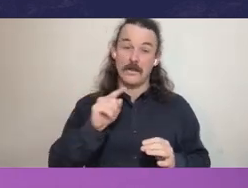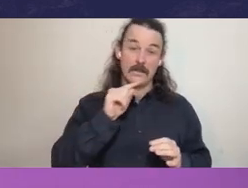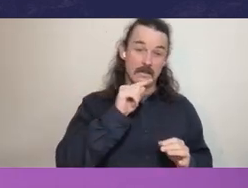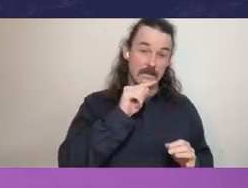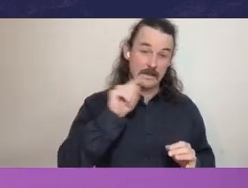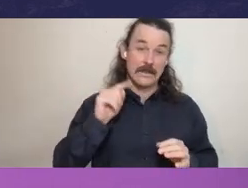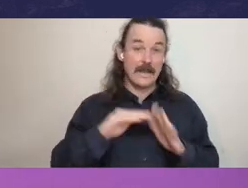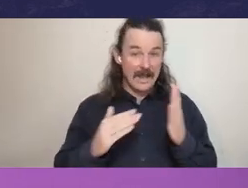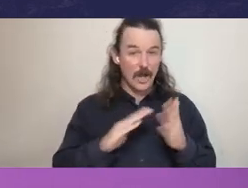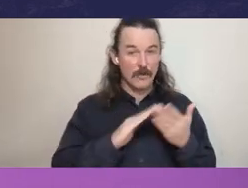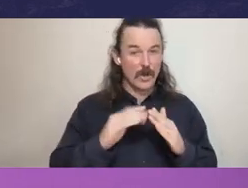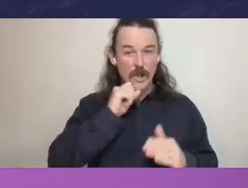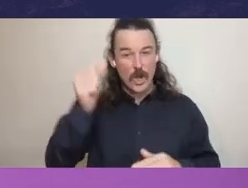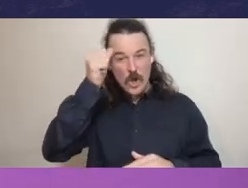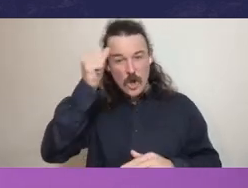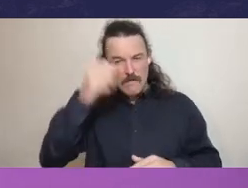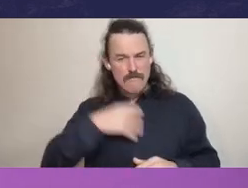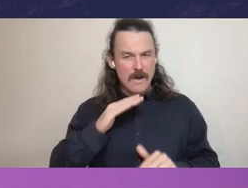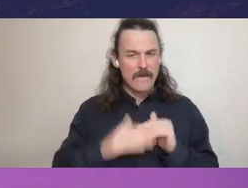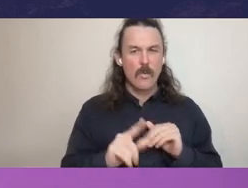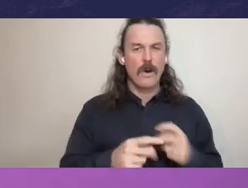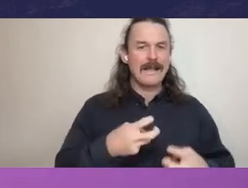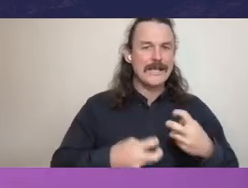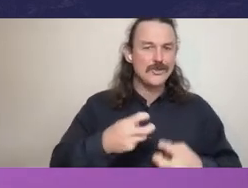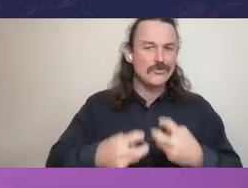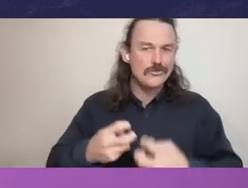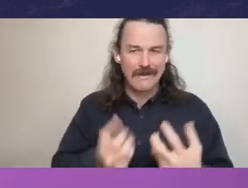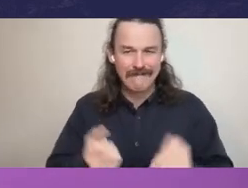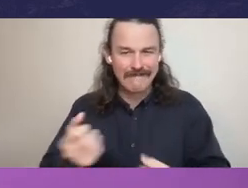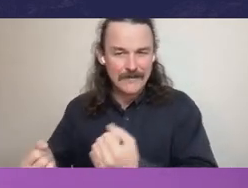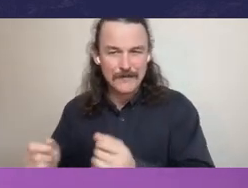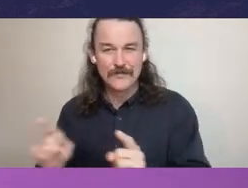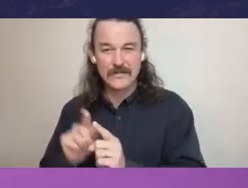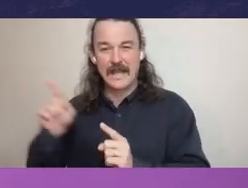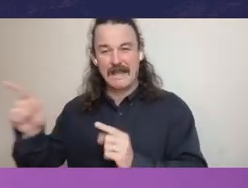But it also provides a new form of protection for integrity agency.